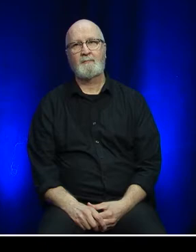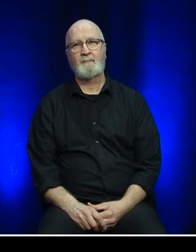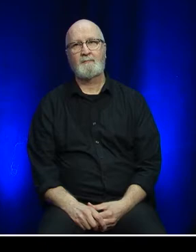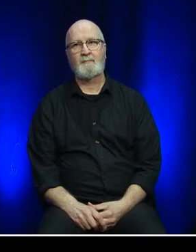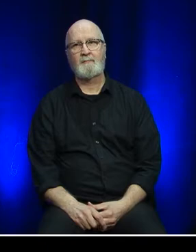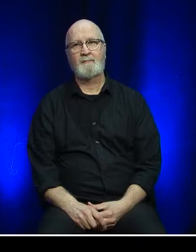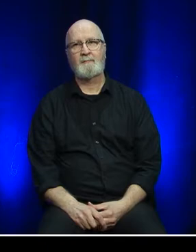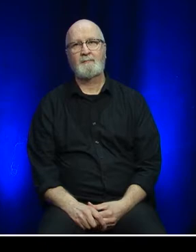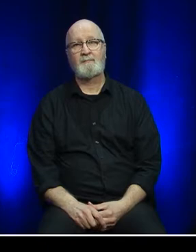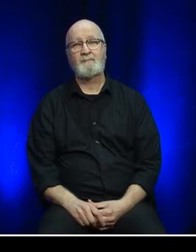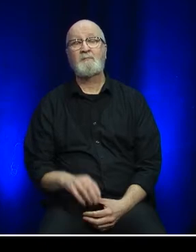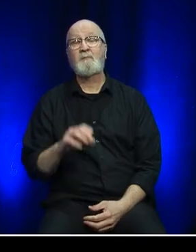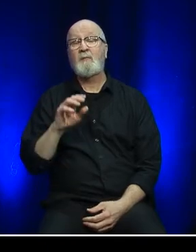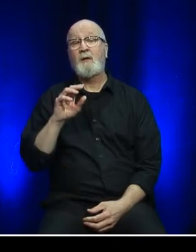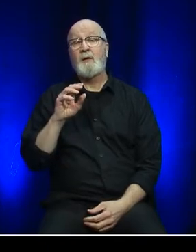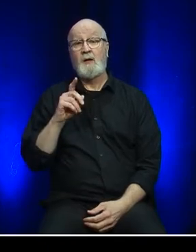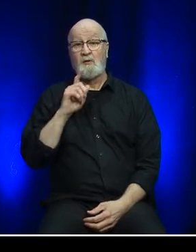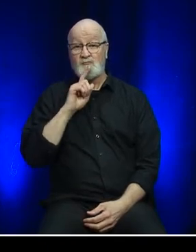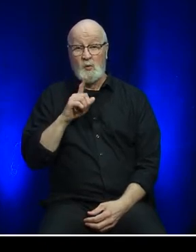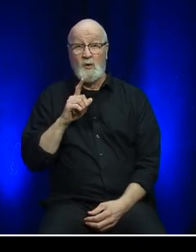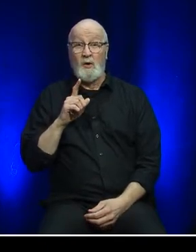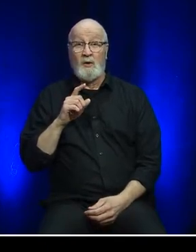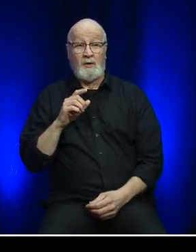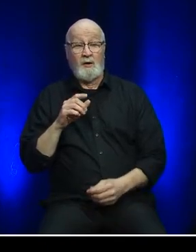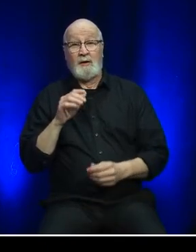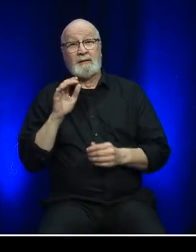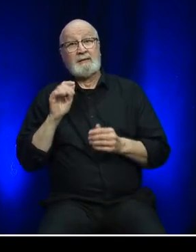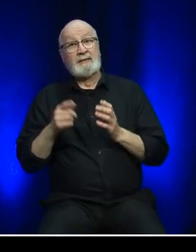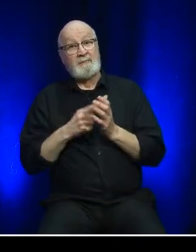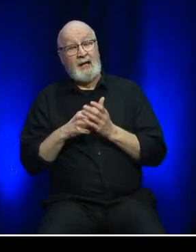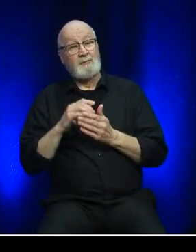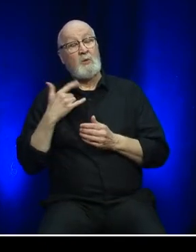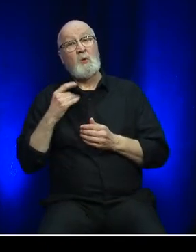The marine environment can at times be very tough to operate in.